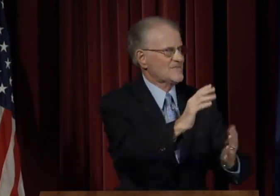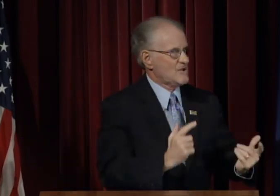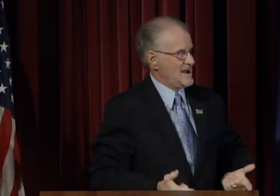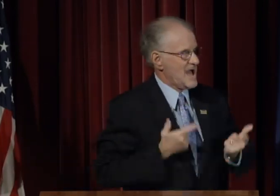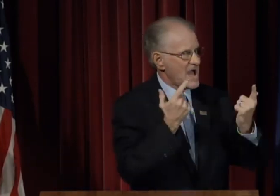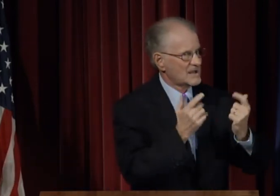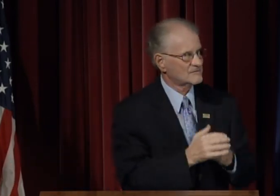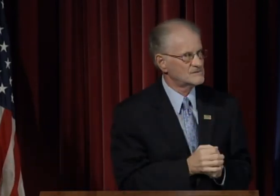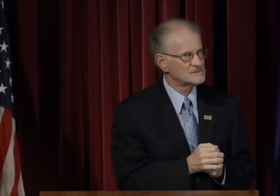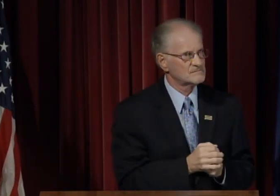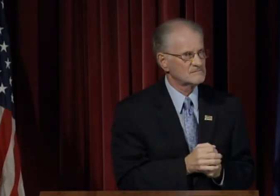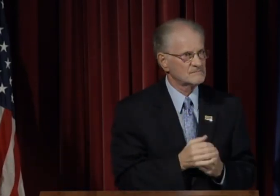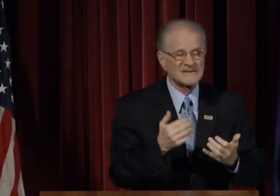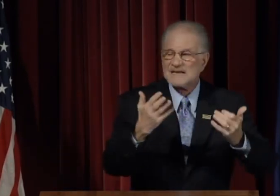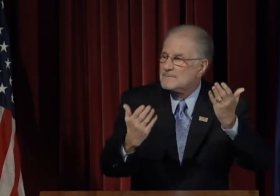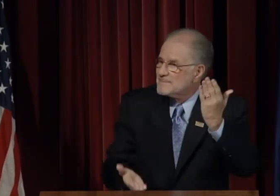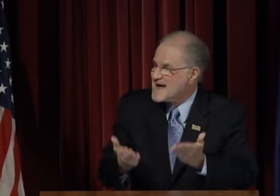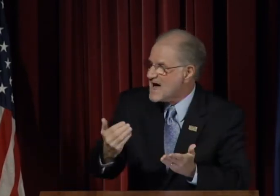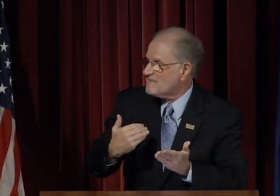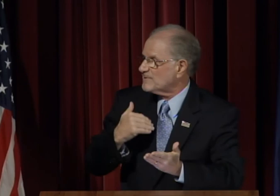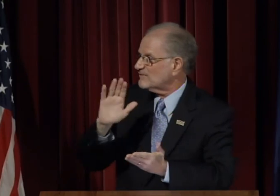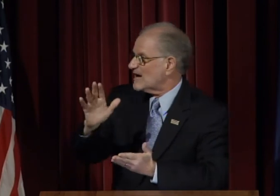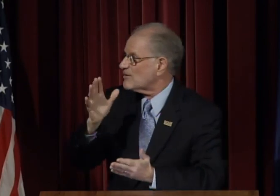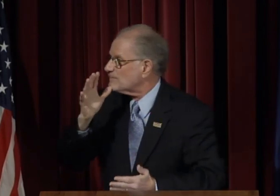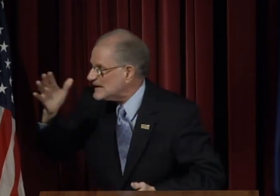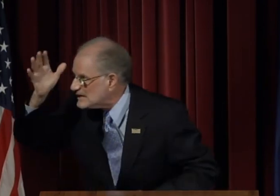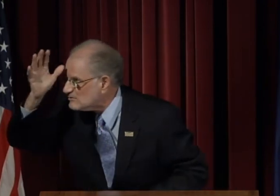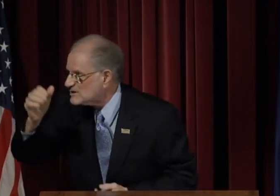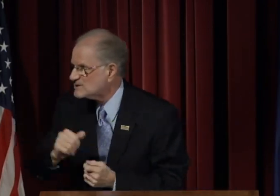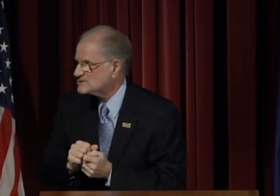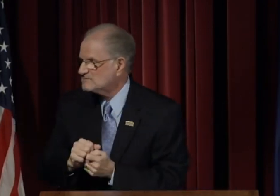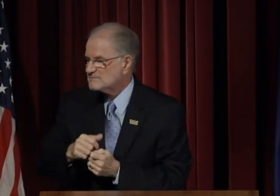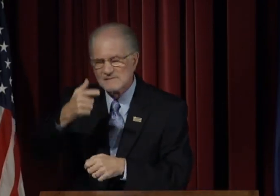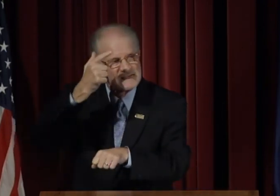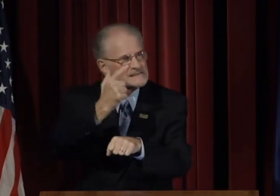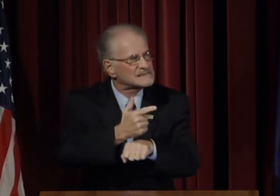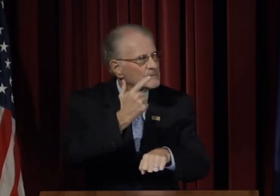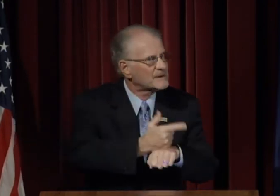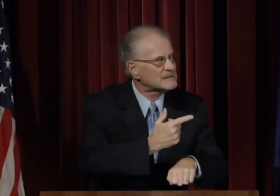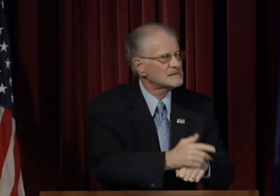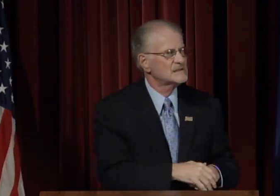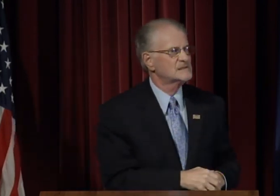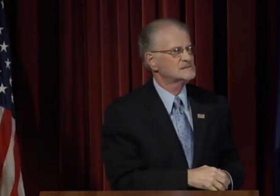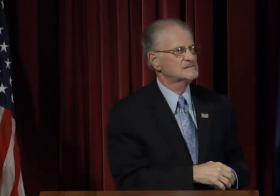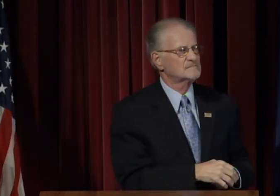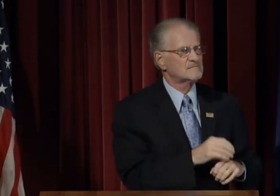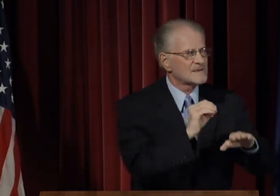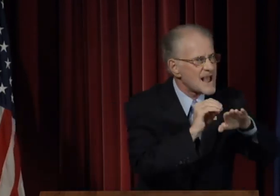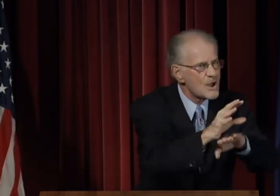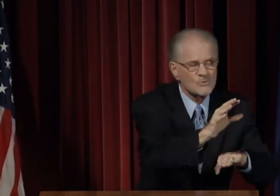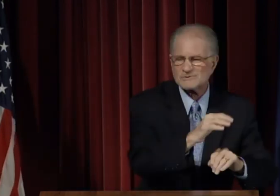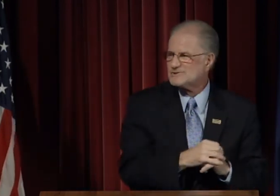with help from many throughout their lives. It may have been parents, siblings,